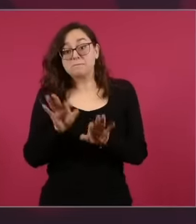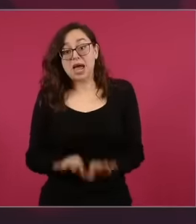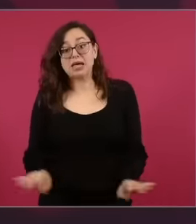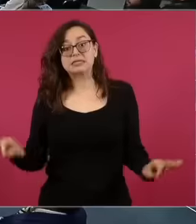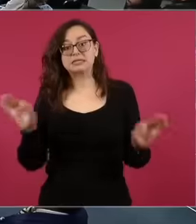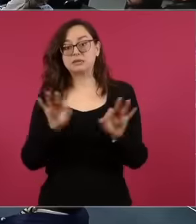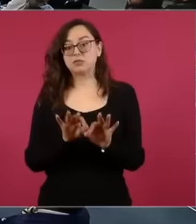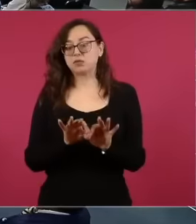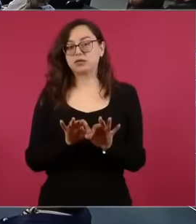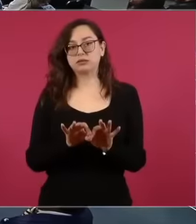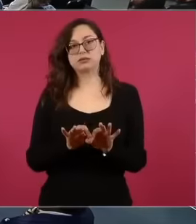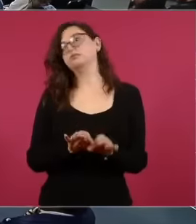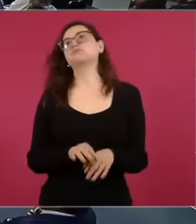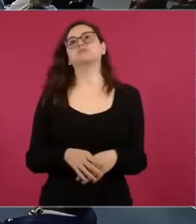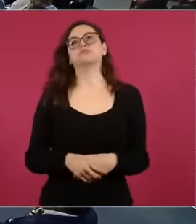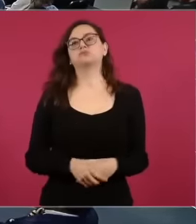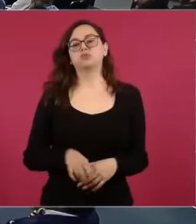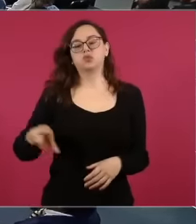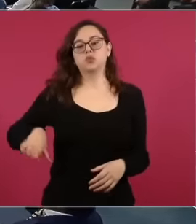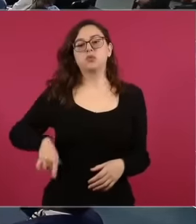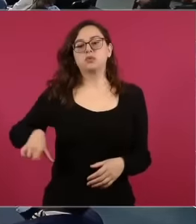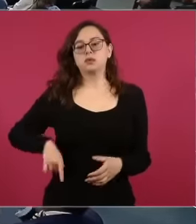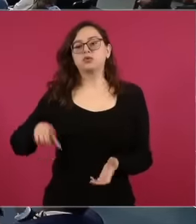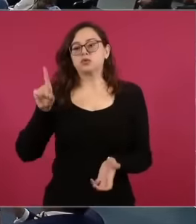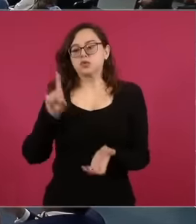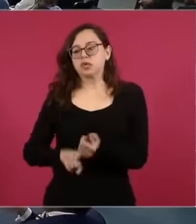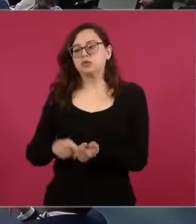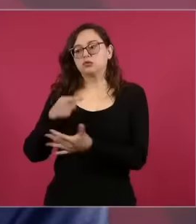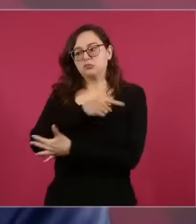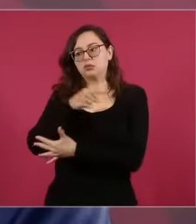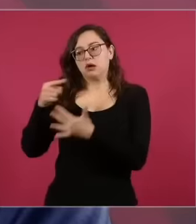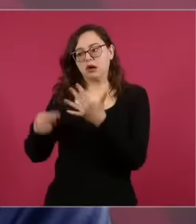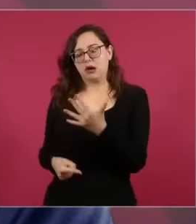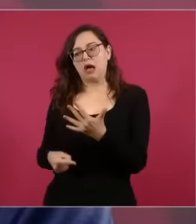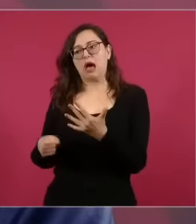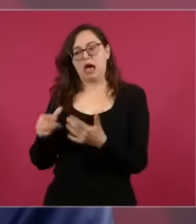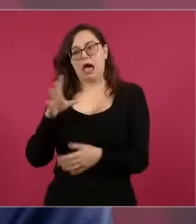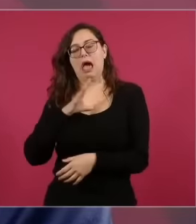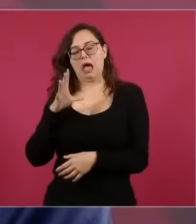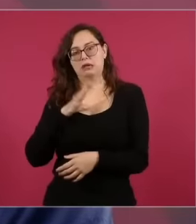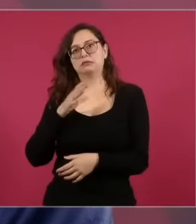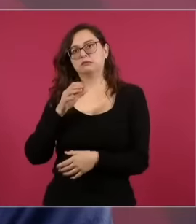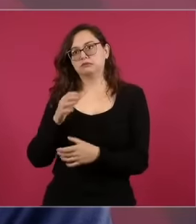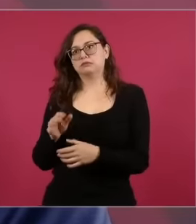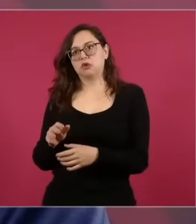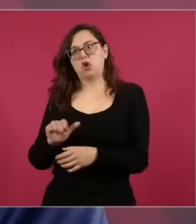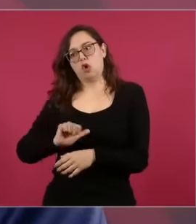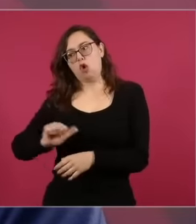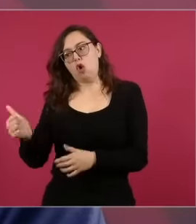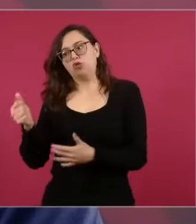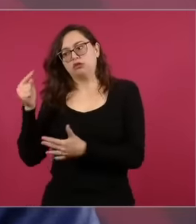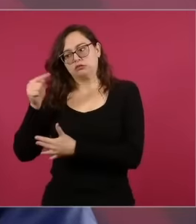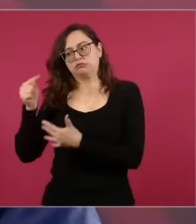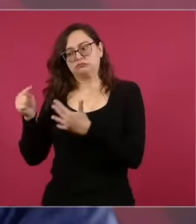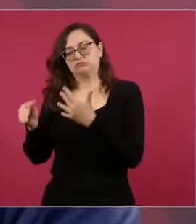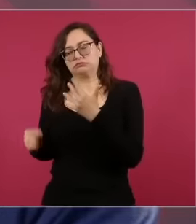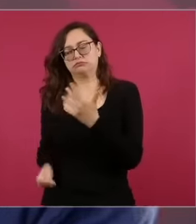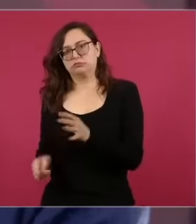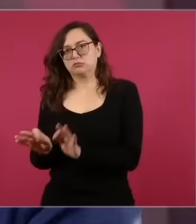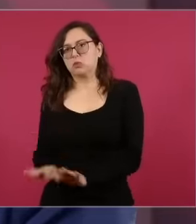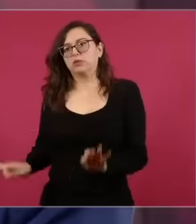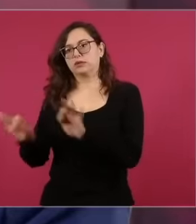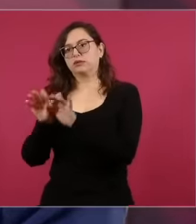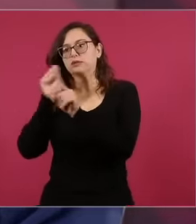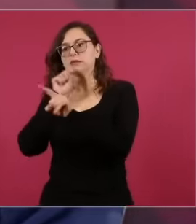government President Lázaro Cárdenas, the best president of the 20th century, he did not